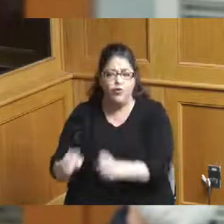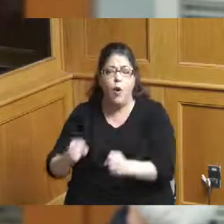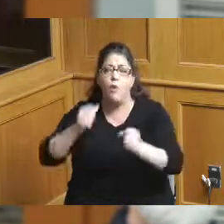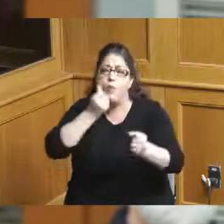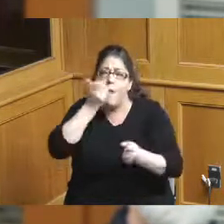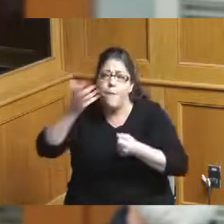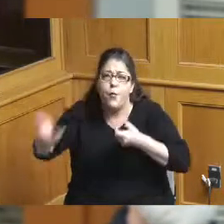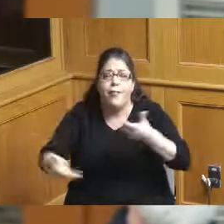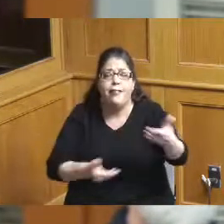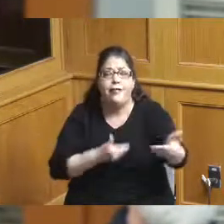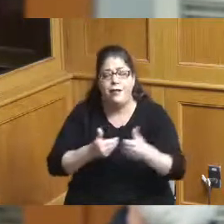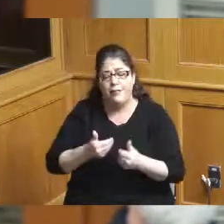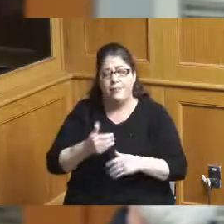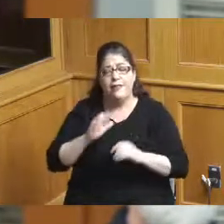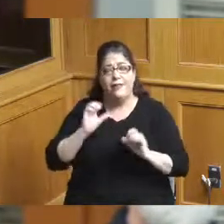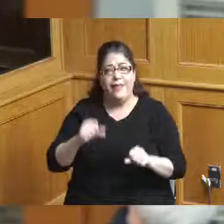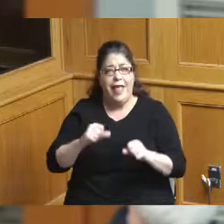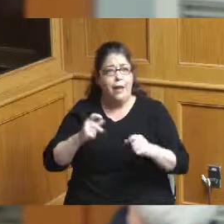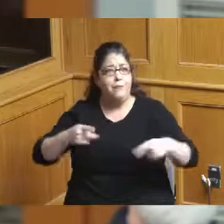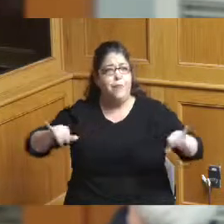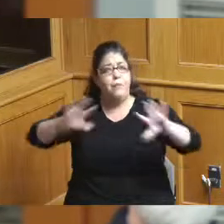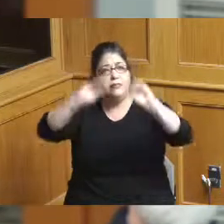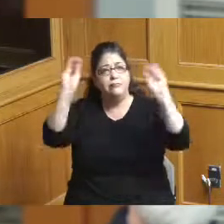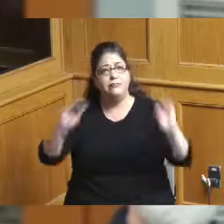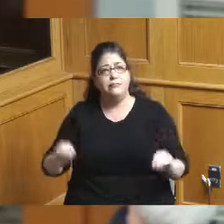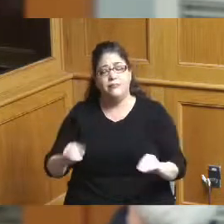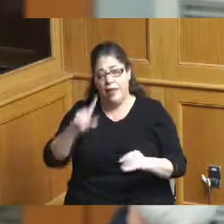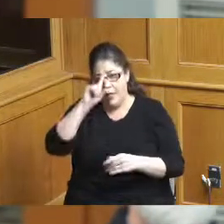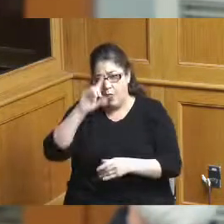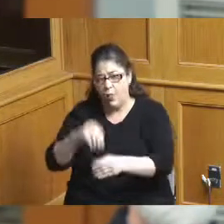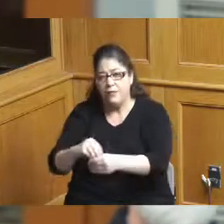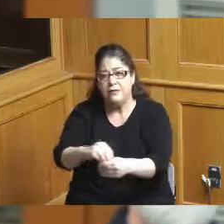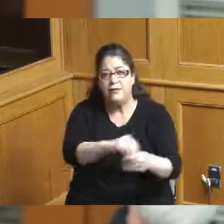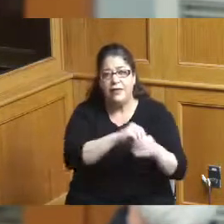to do complex development projects inclusively and thoughtfully and they know how to create